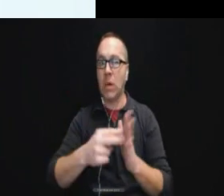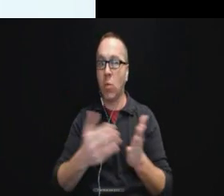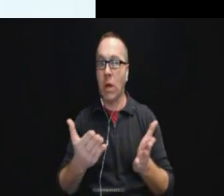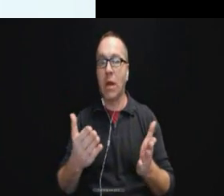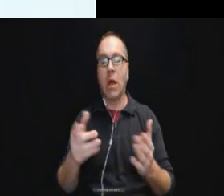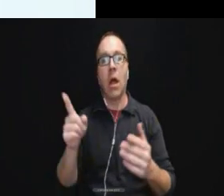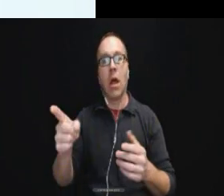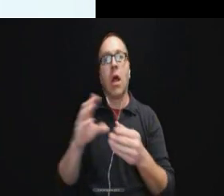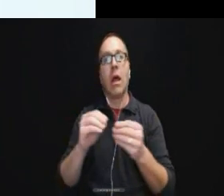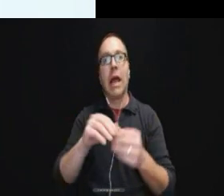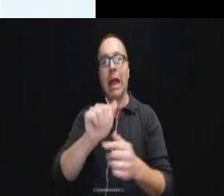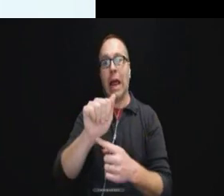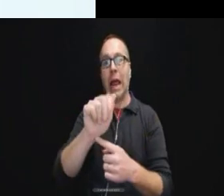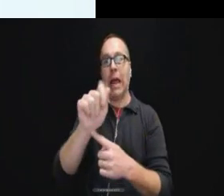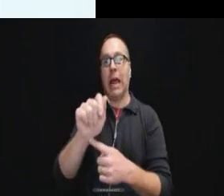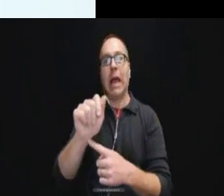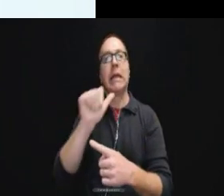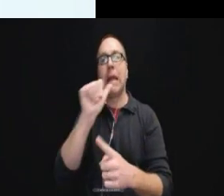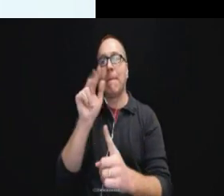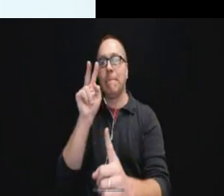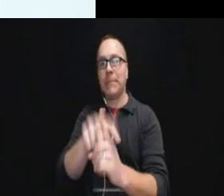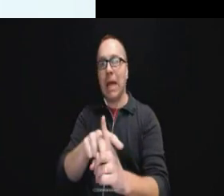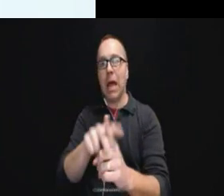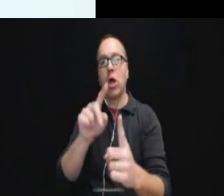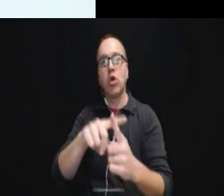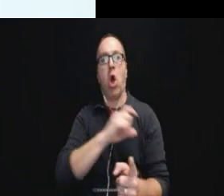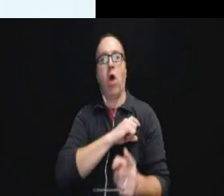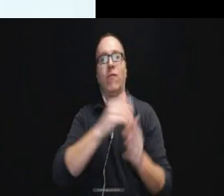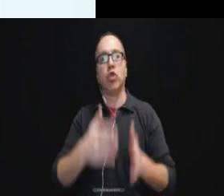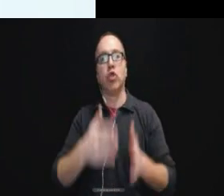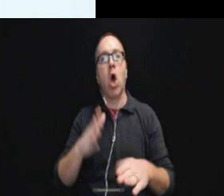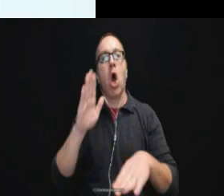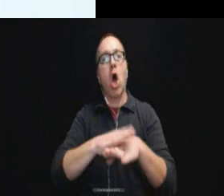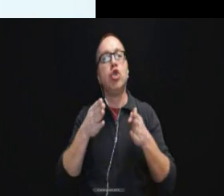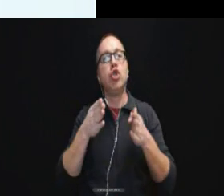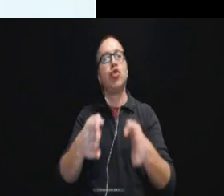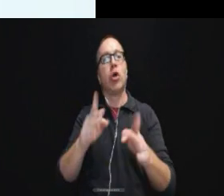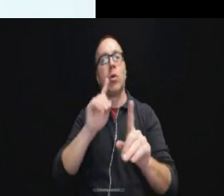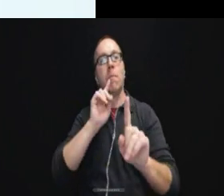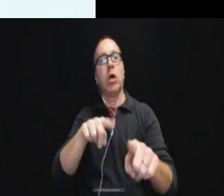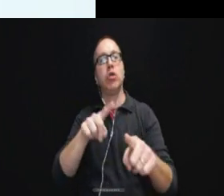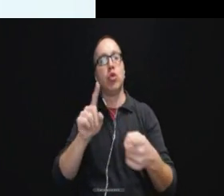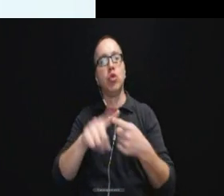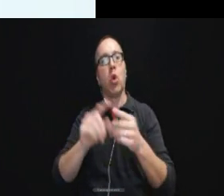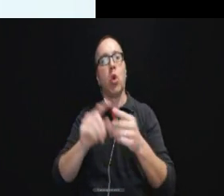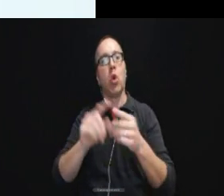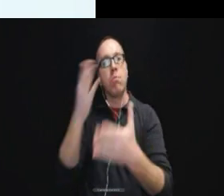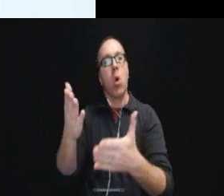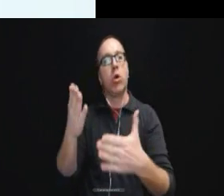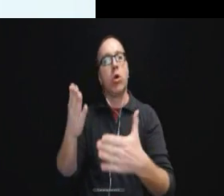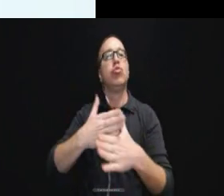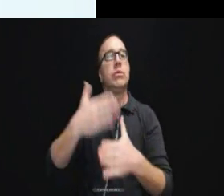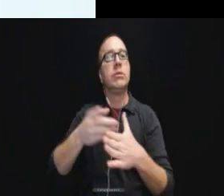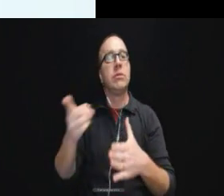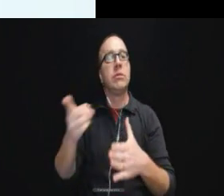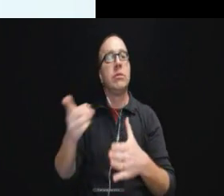ADA doesn't apply to officers on the street responses before securing the scene and ensuring